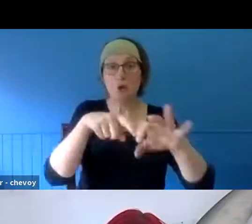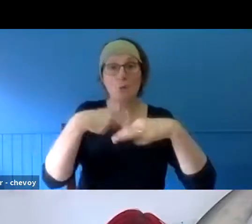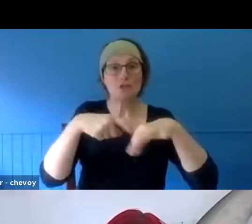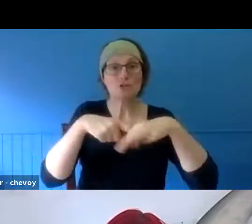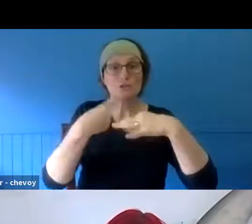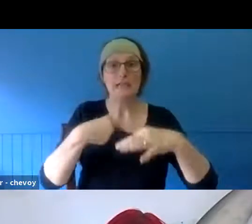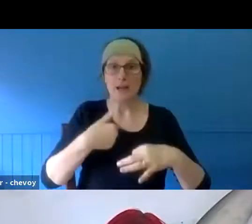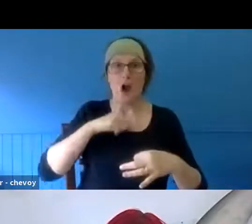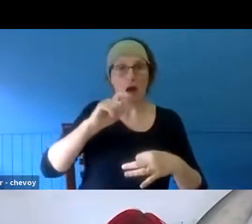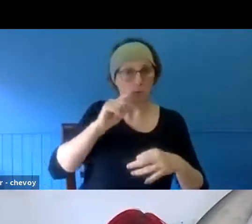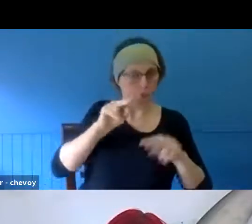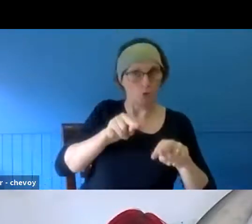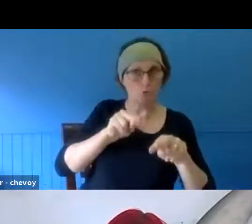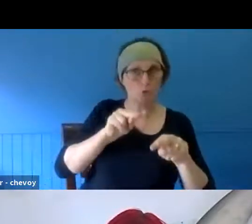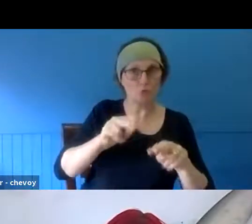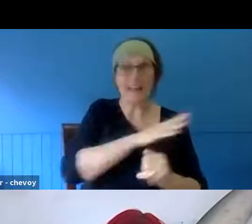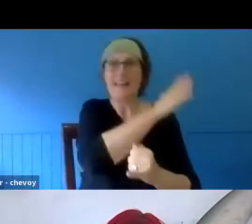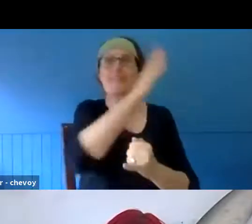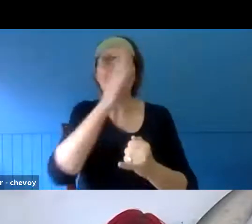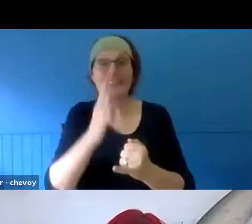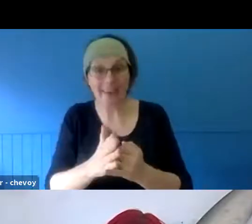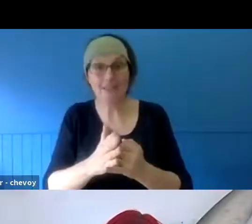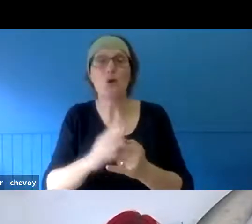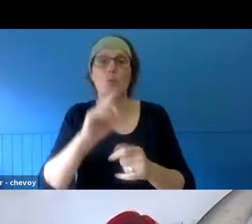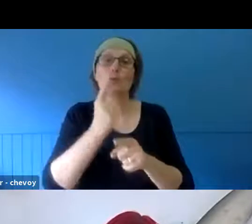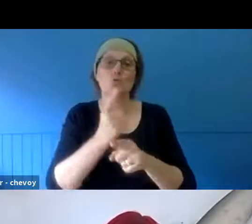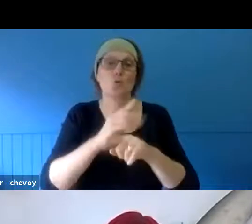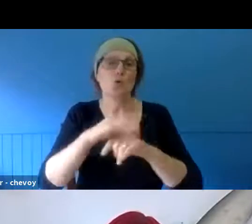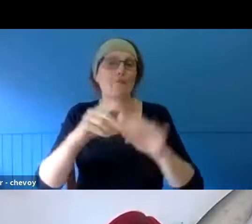panellists. I'll moderate that at the end. We might not get to all of